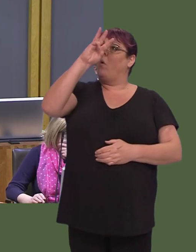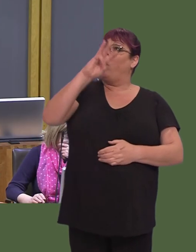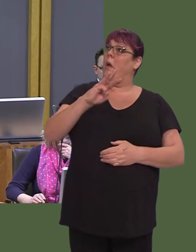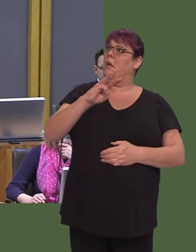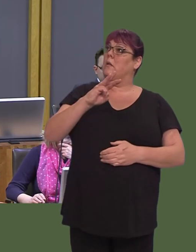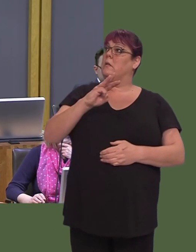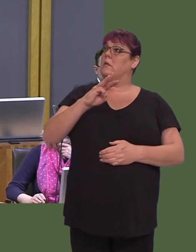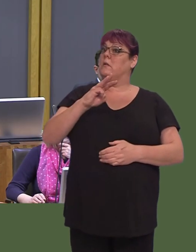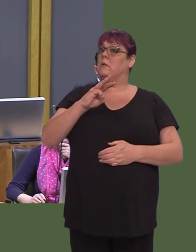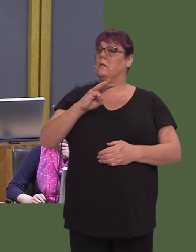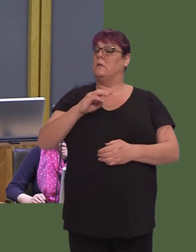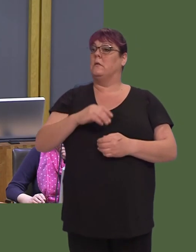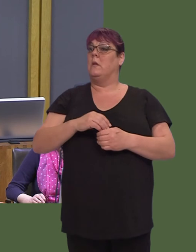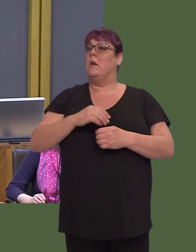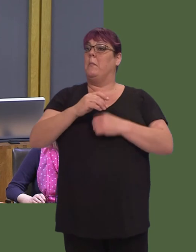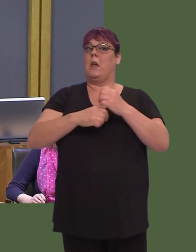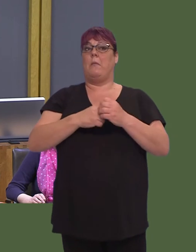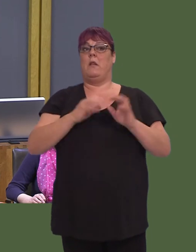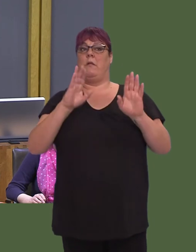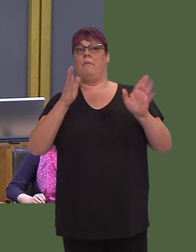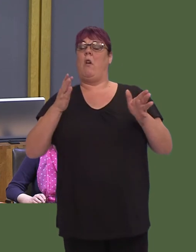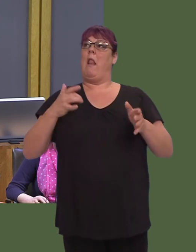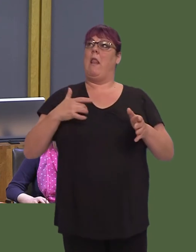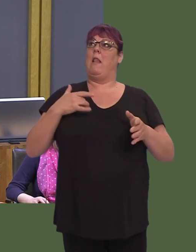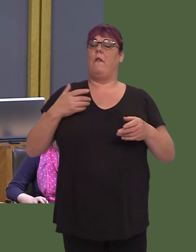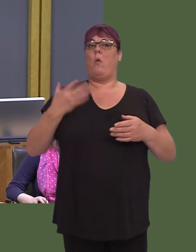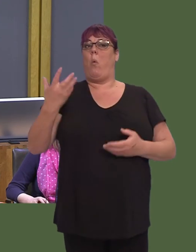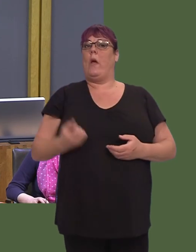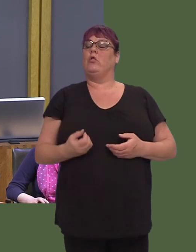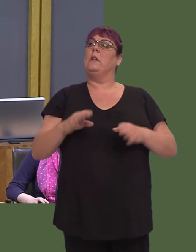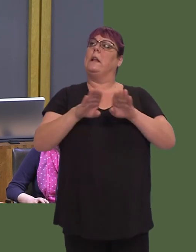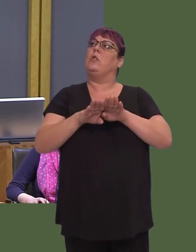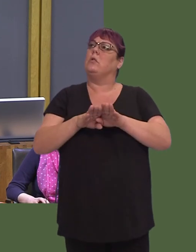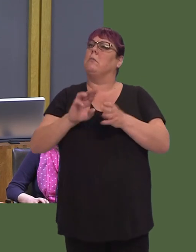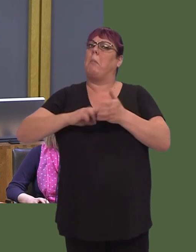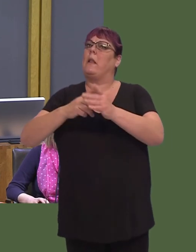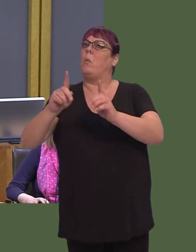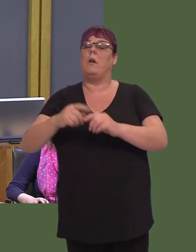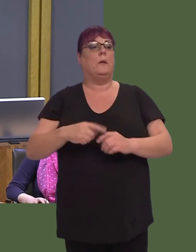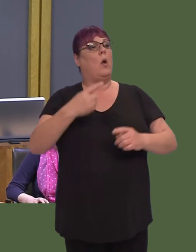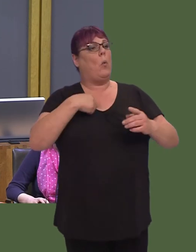OAQ52774 Carwyn Jones AM: Welsh Government is a living wage employer, and I'm proud that this Government has taken action to support and encourage